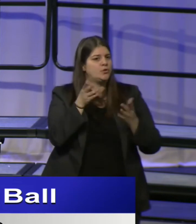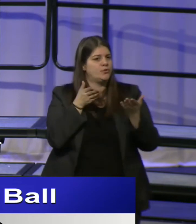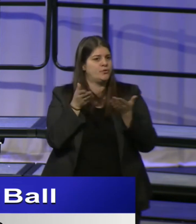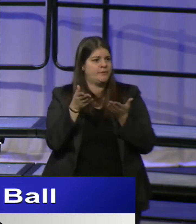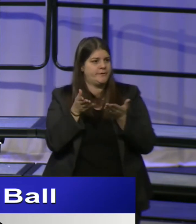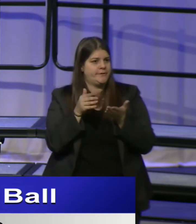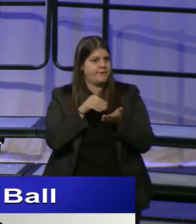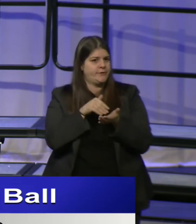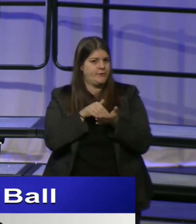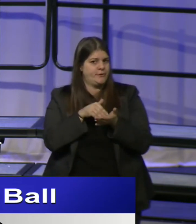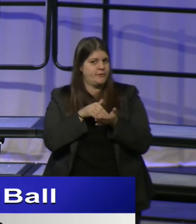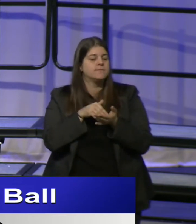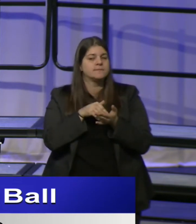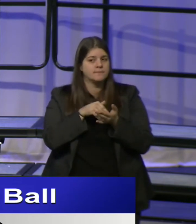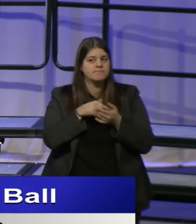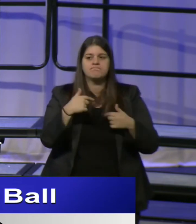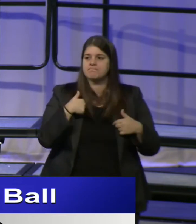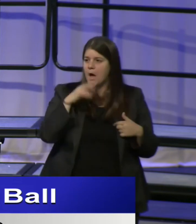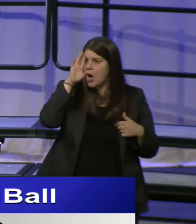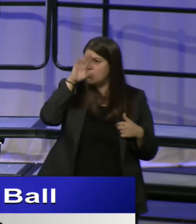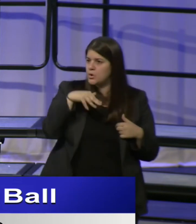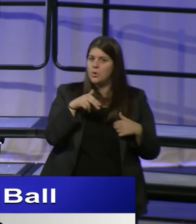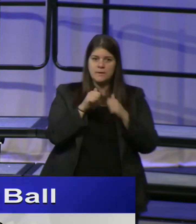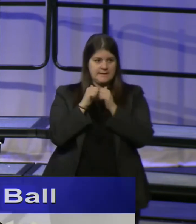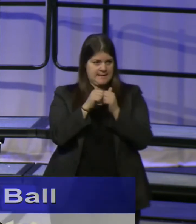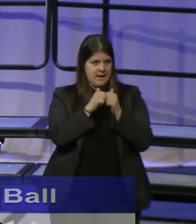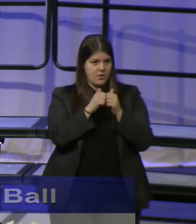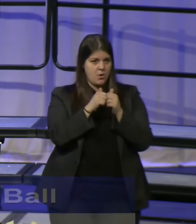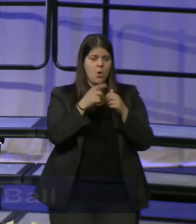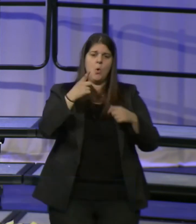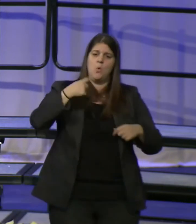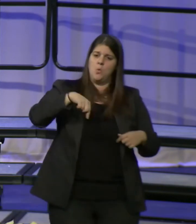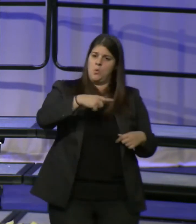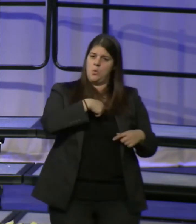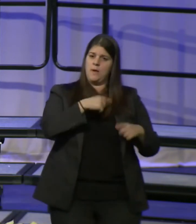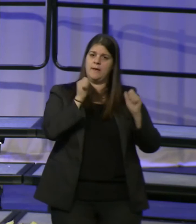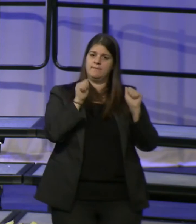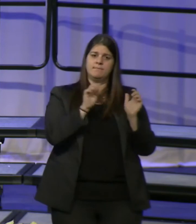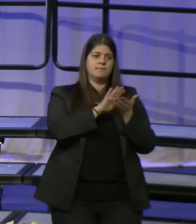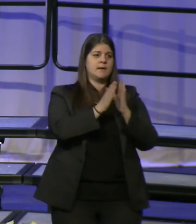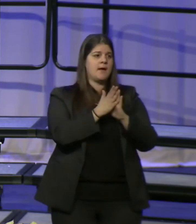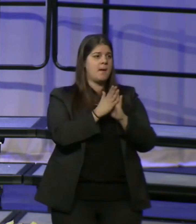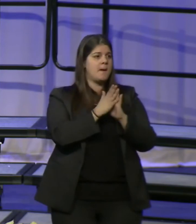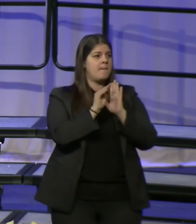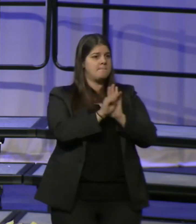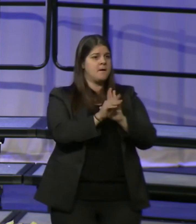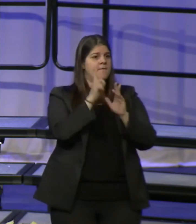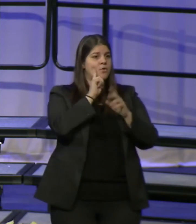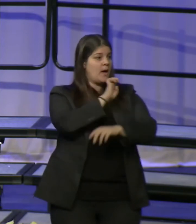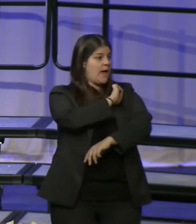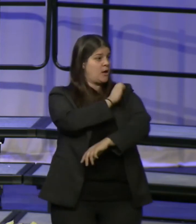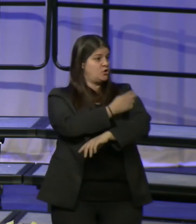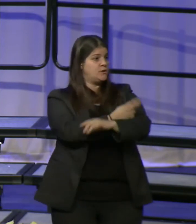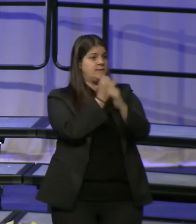I know that together we can become models for energy independence and innovation